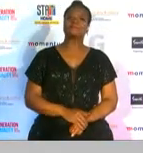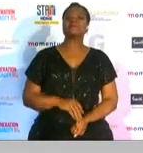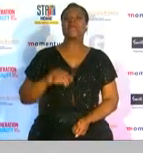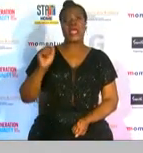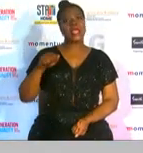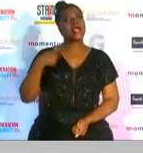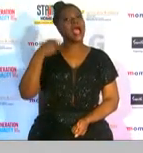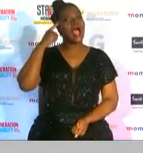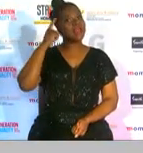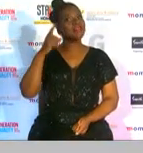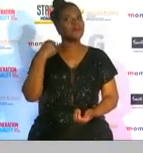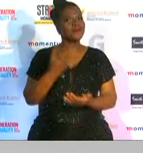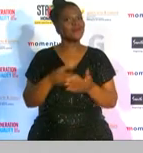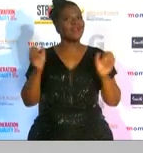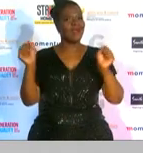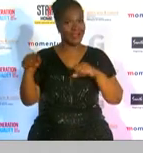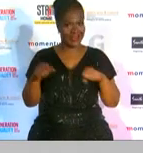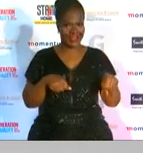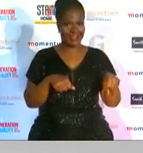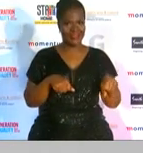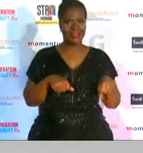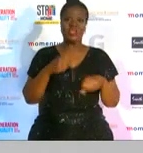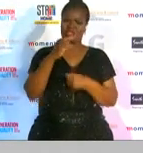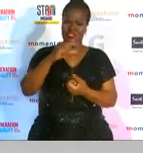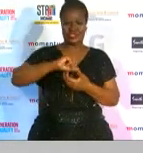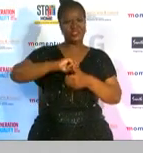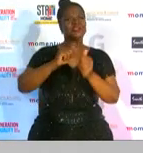talking about g-sport creating platforms to honor women in